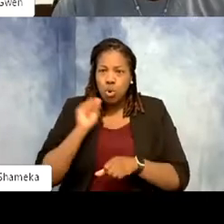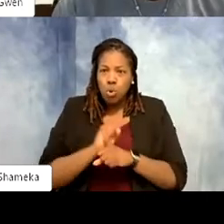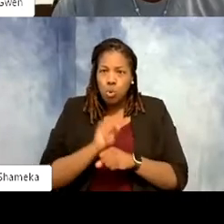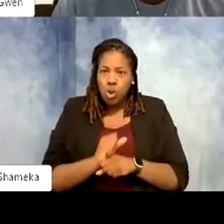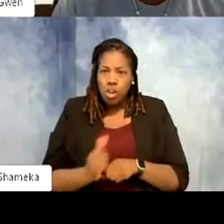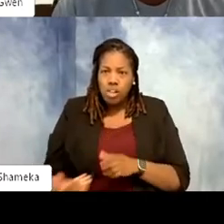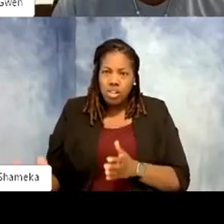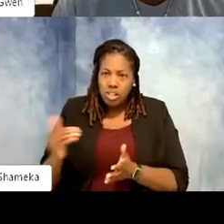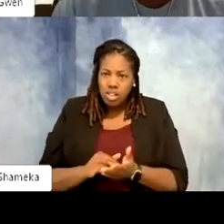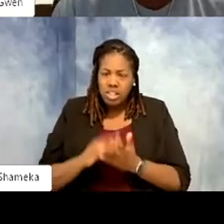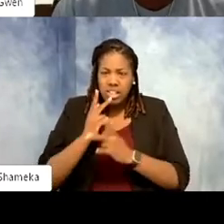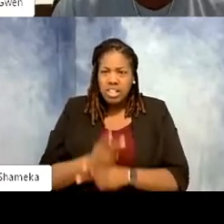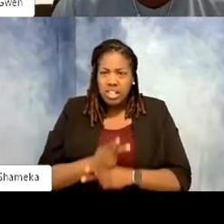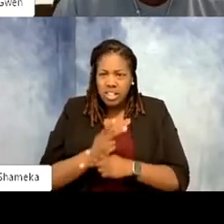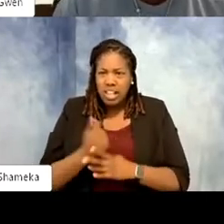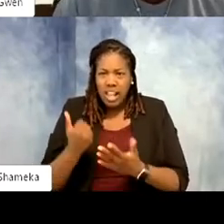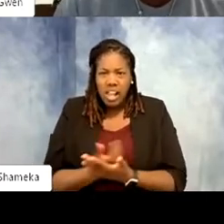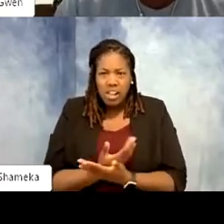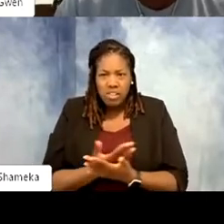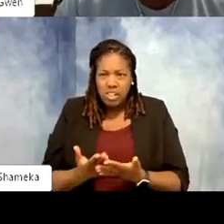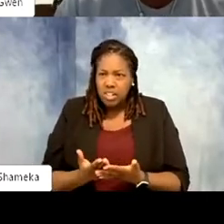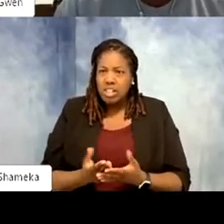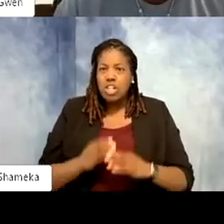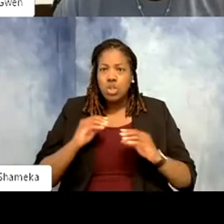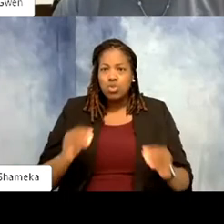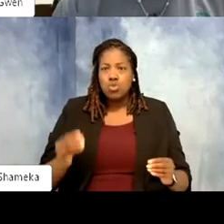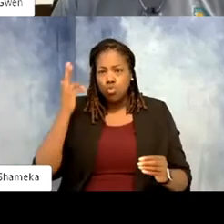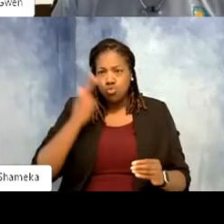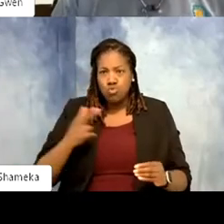child care, they helped me with everything. There was no reason to not go and participate in this